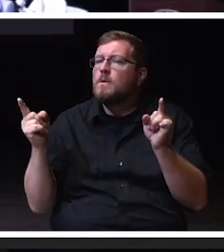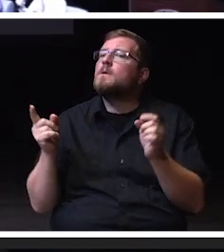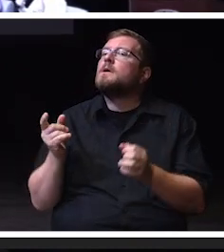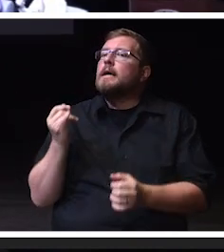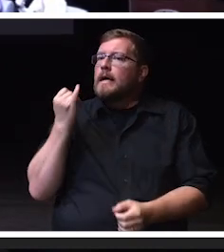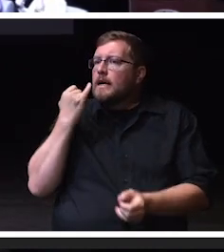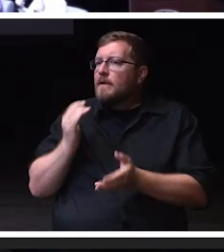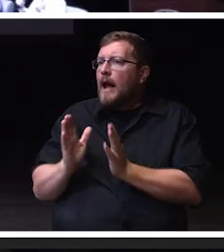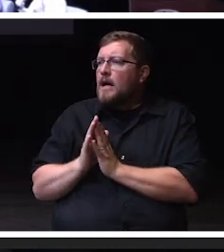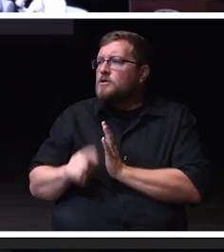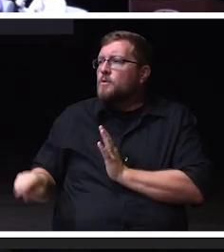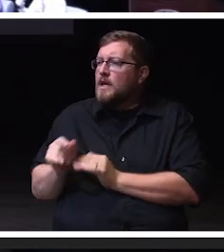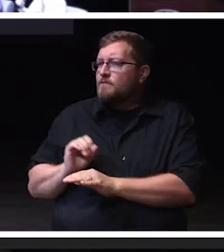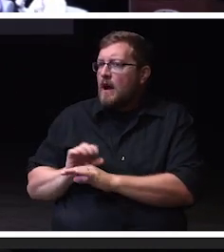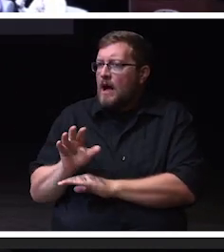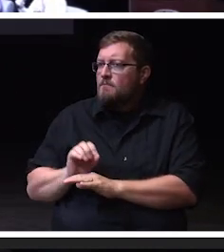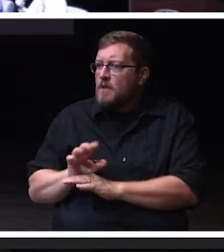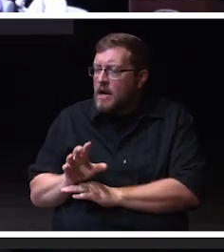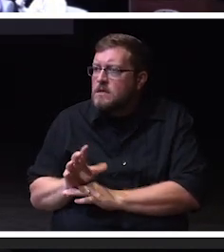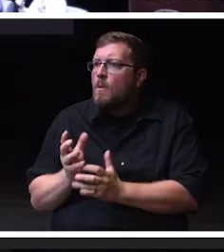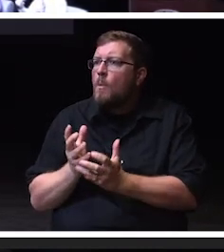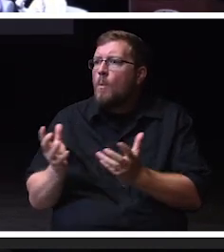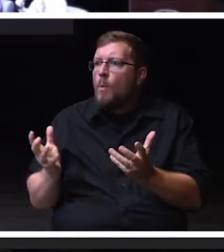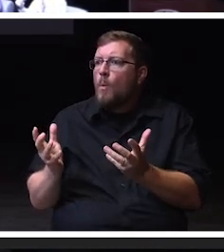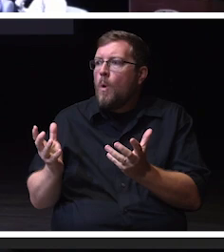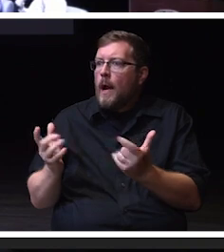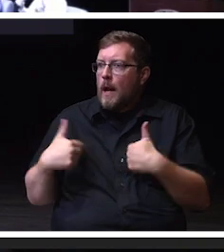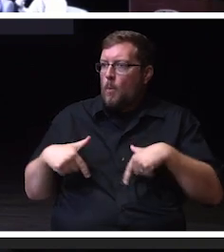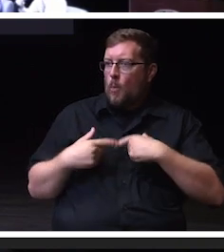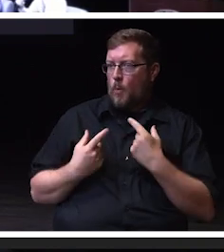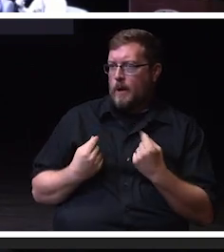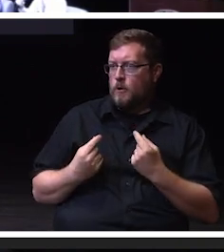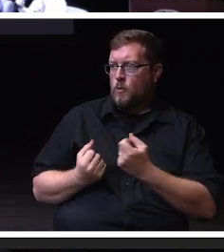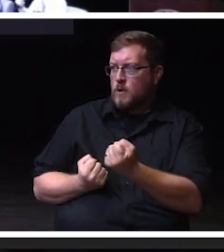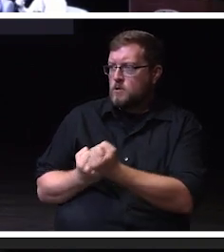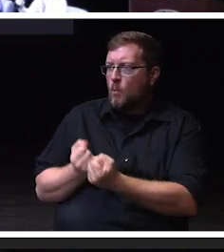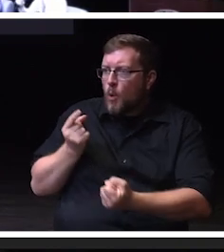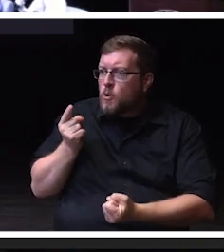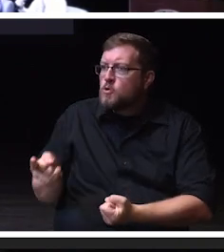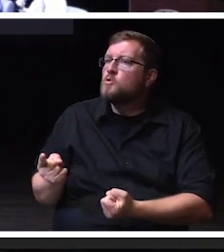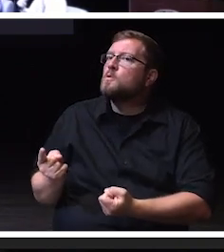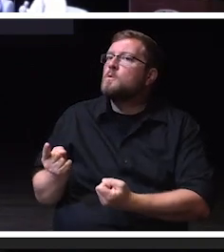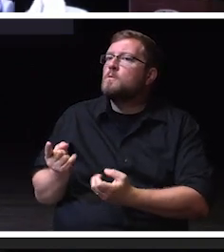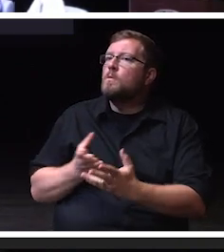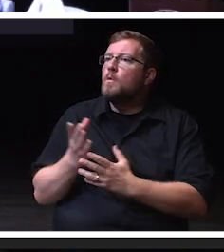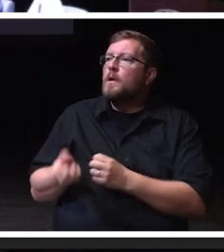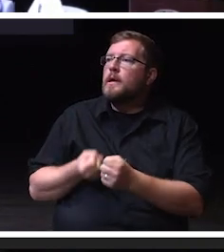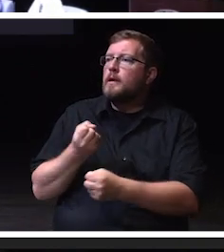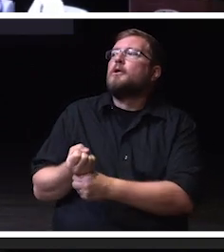What is most important for us to help you or support you in the year ahead? What can we do?